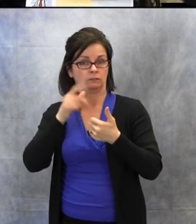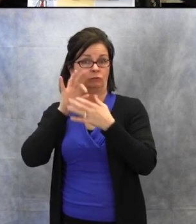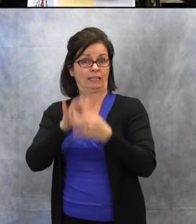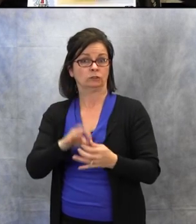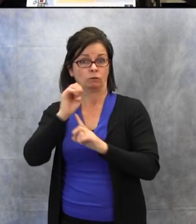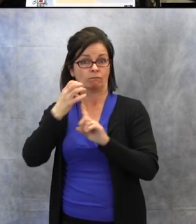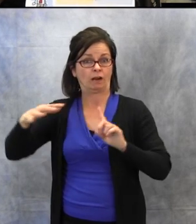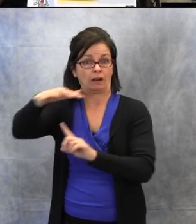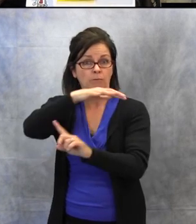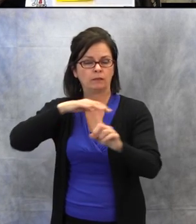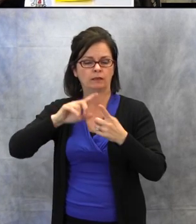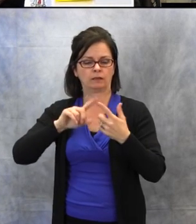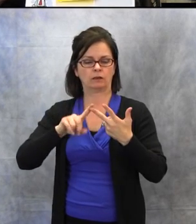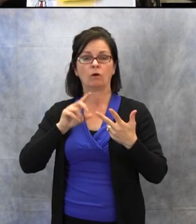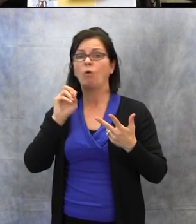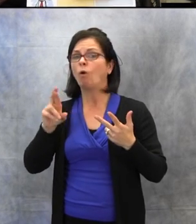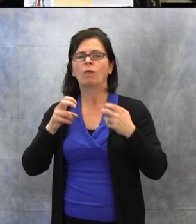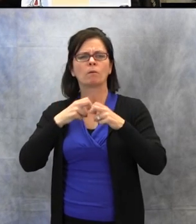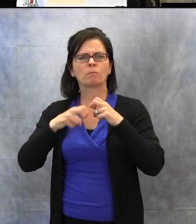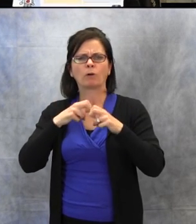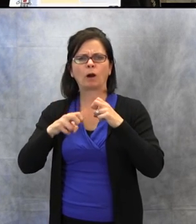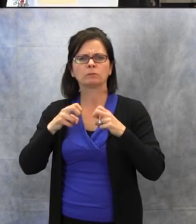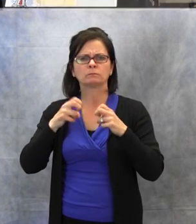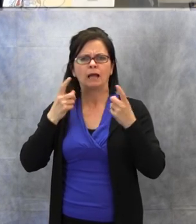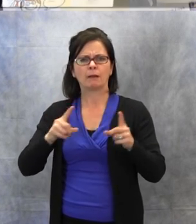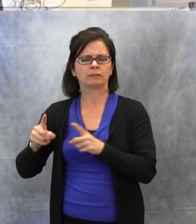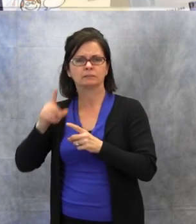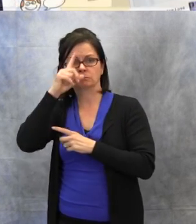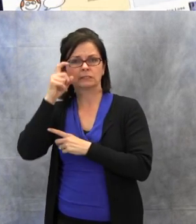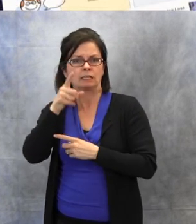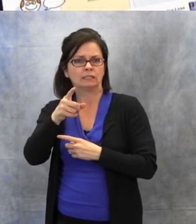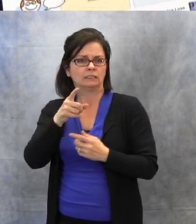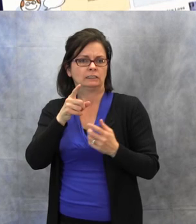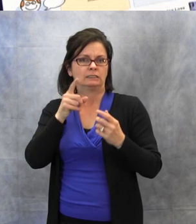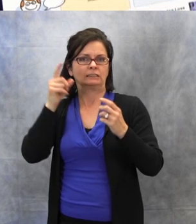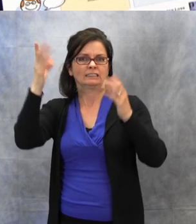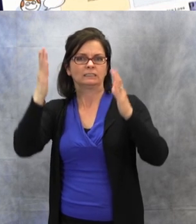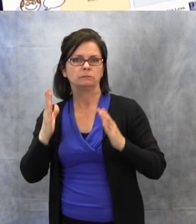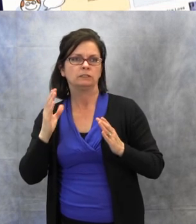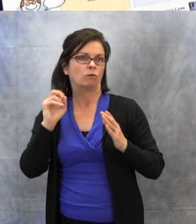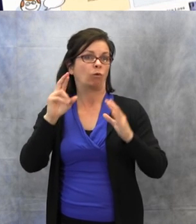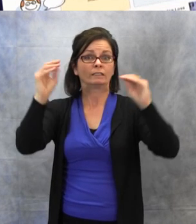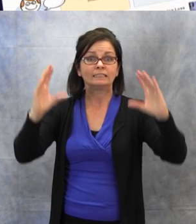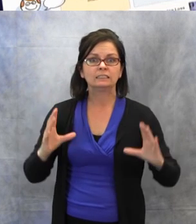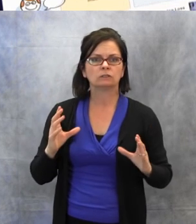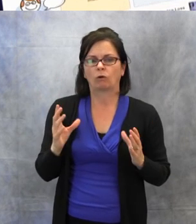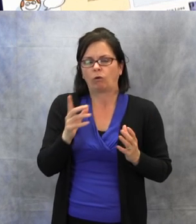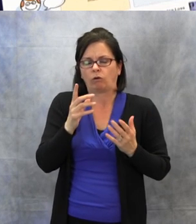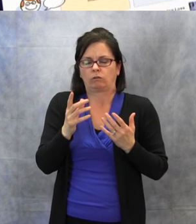or whoever is speaking? Then they have to match